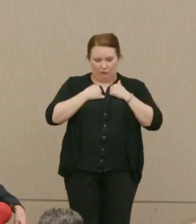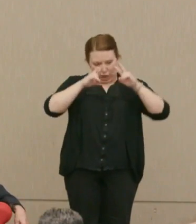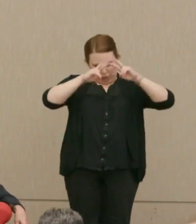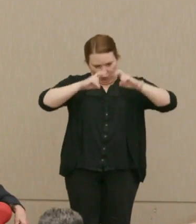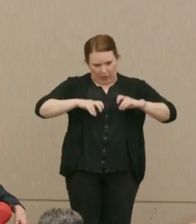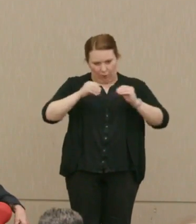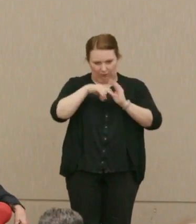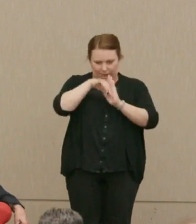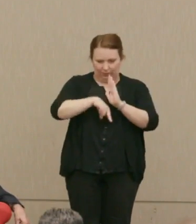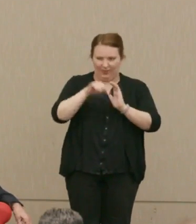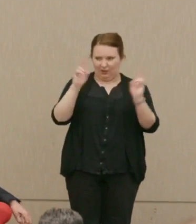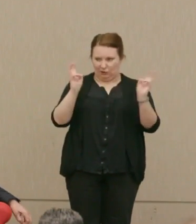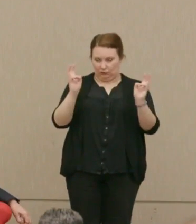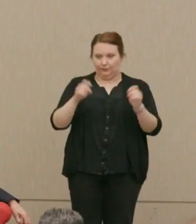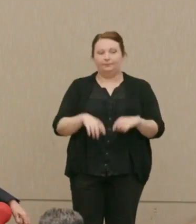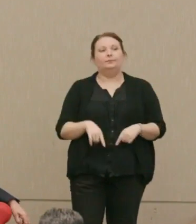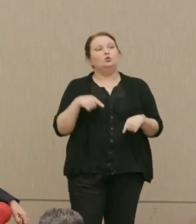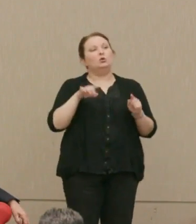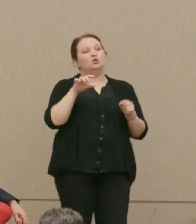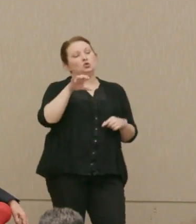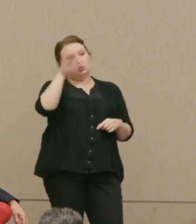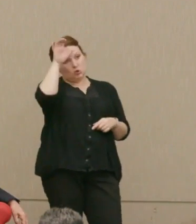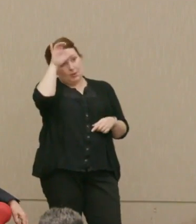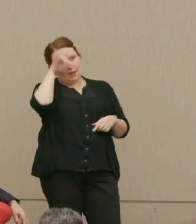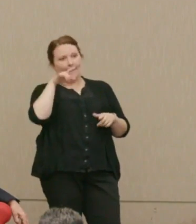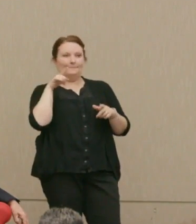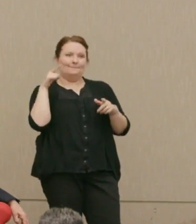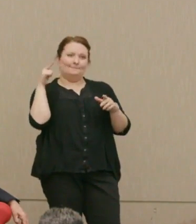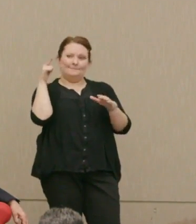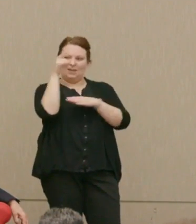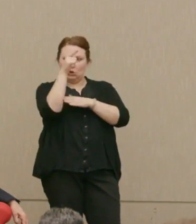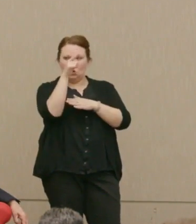Dr. Alexander: During the Cuban Missile Crisis, you note that Secretary of Defense McNamara